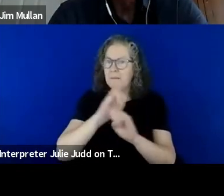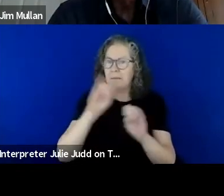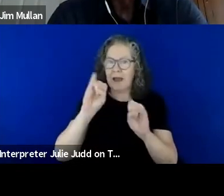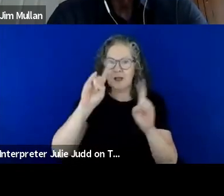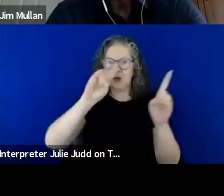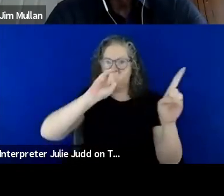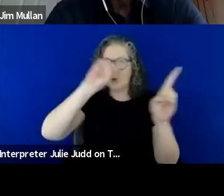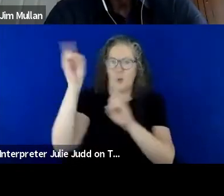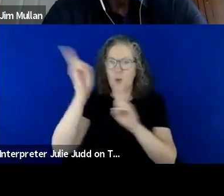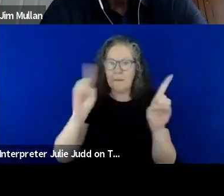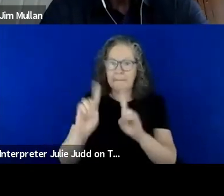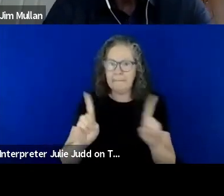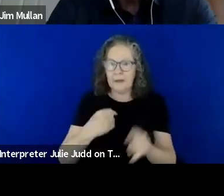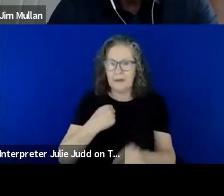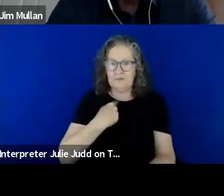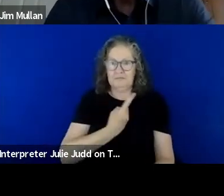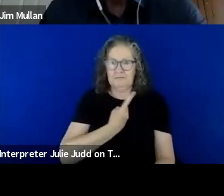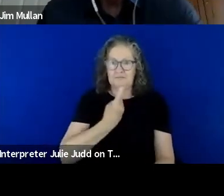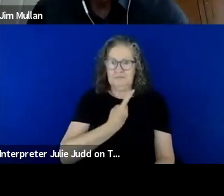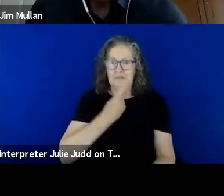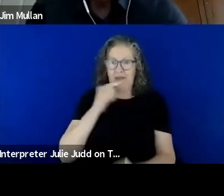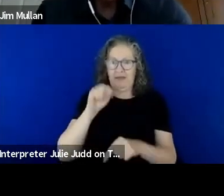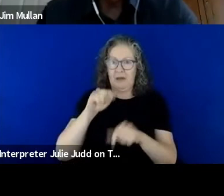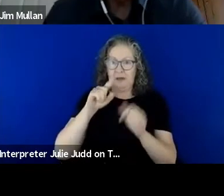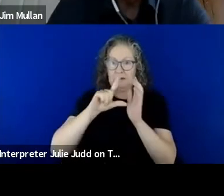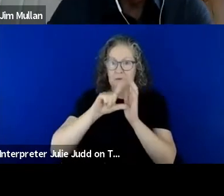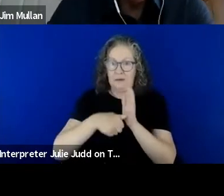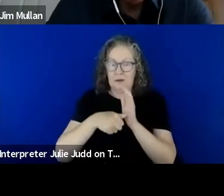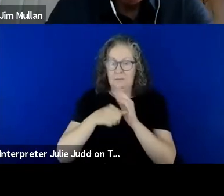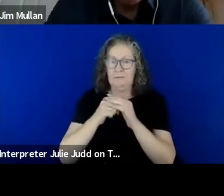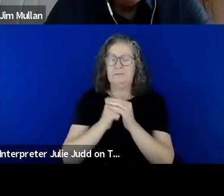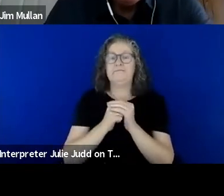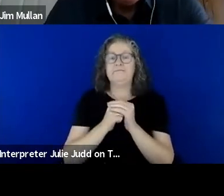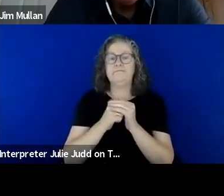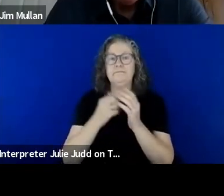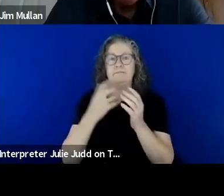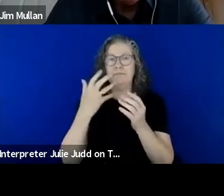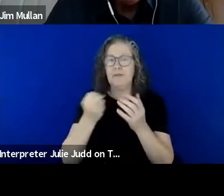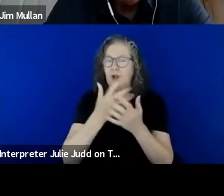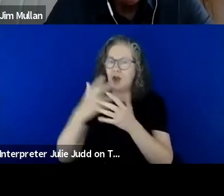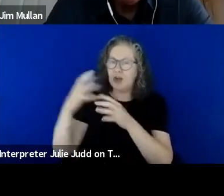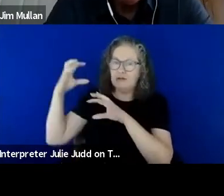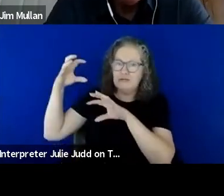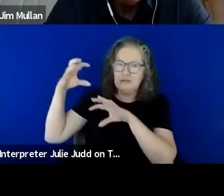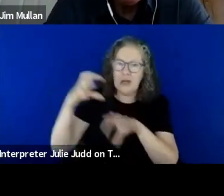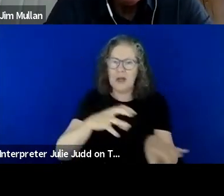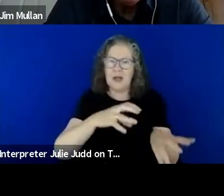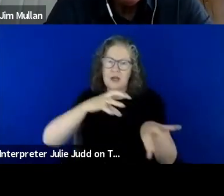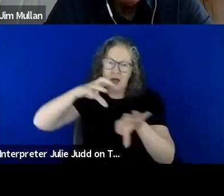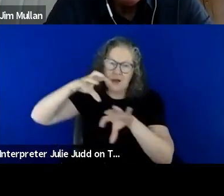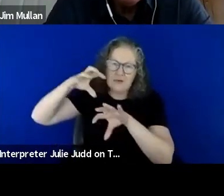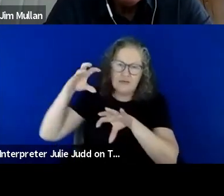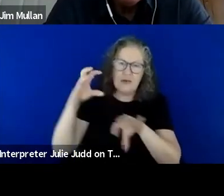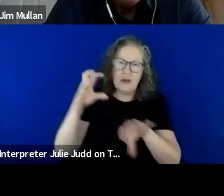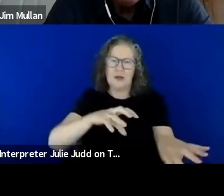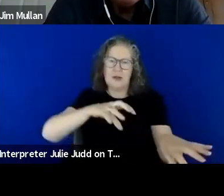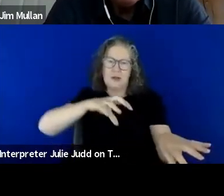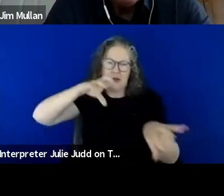on my own at the time and there was a lot of rain and deluge pouring down and it was started to